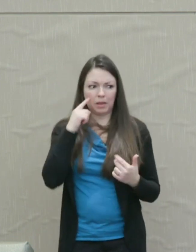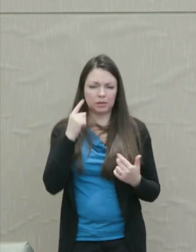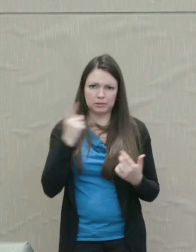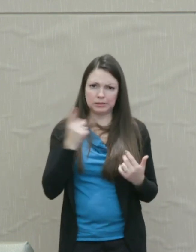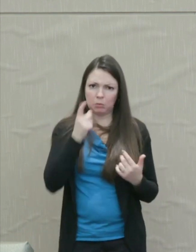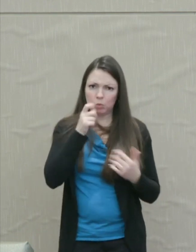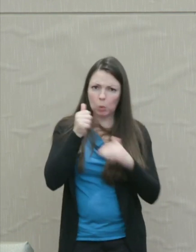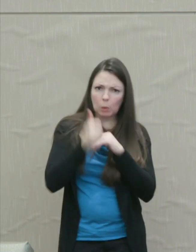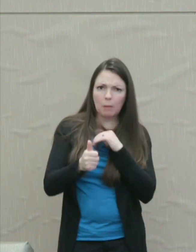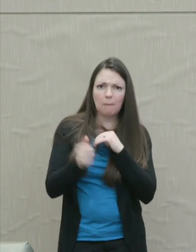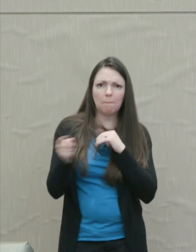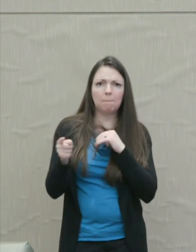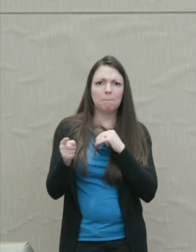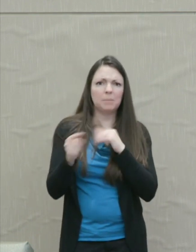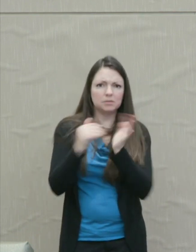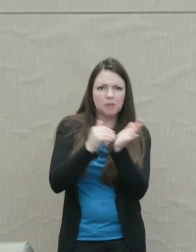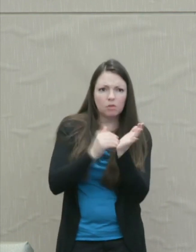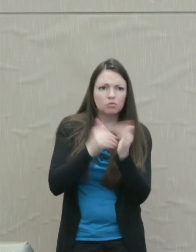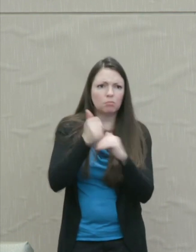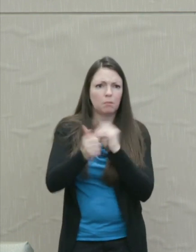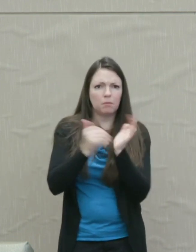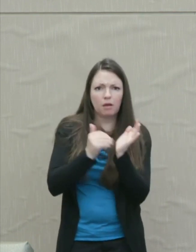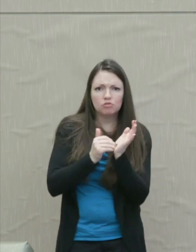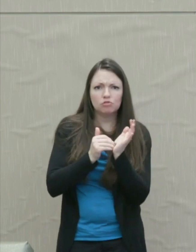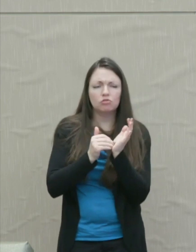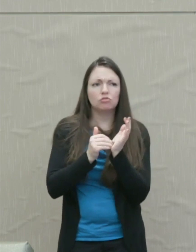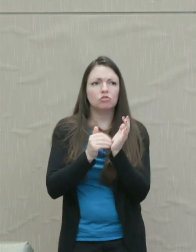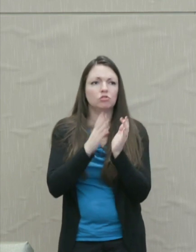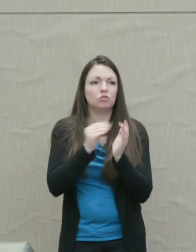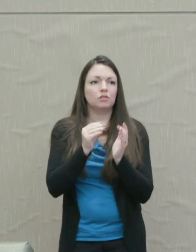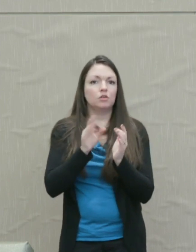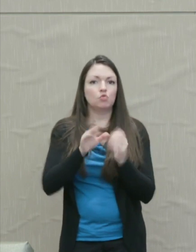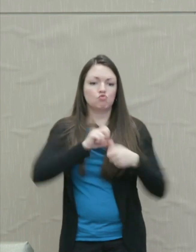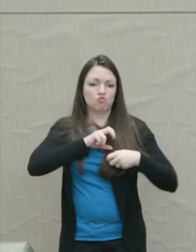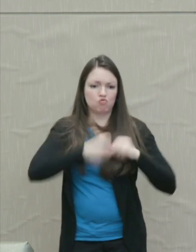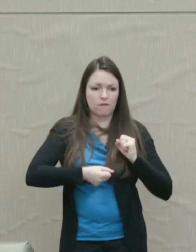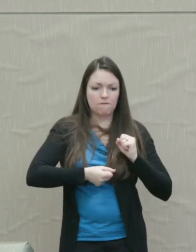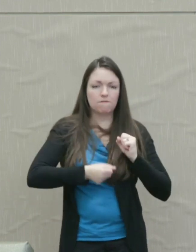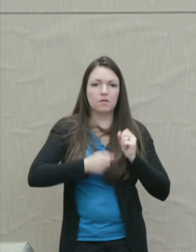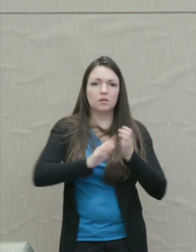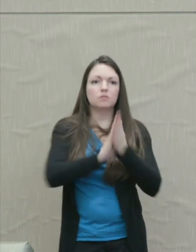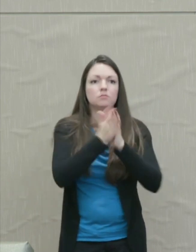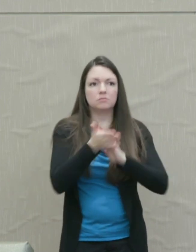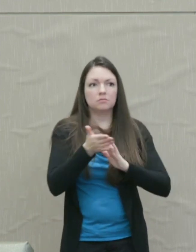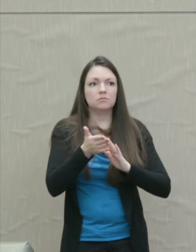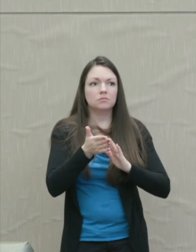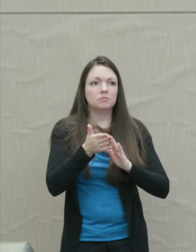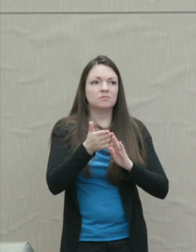The doctors did that. And to deflect grief into malpractice litigation.